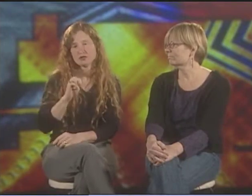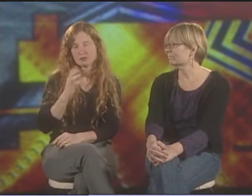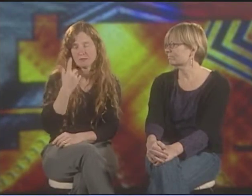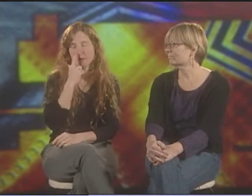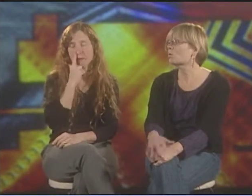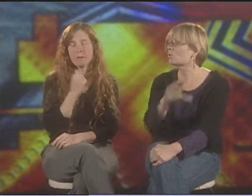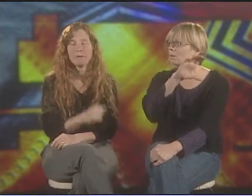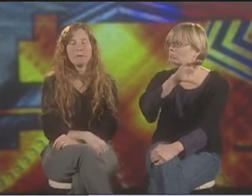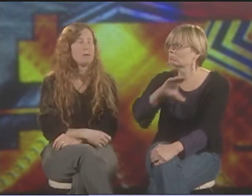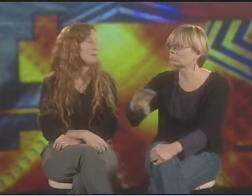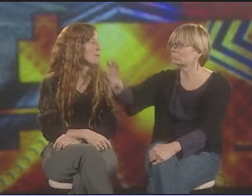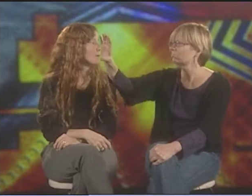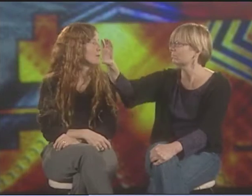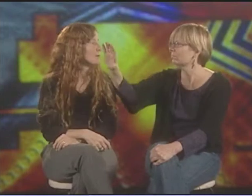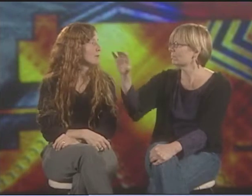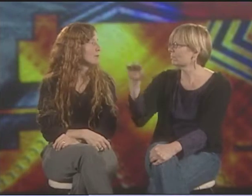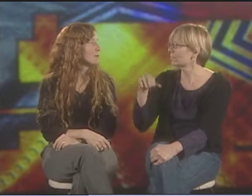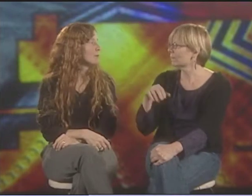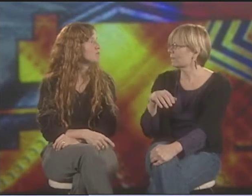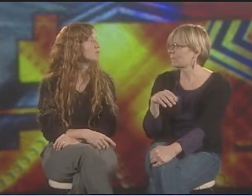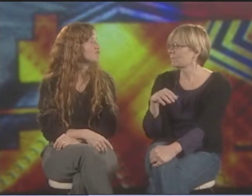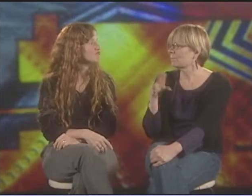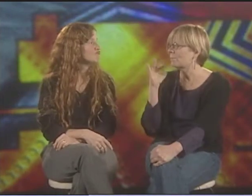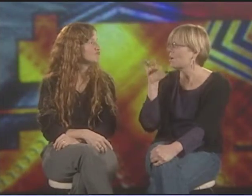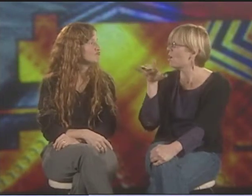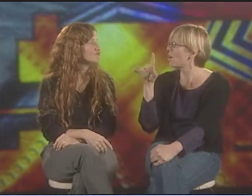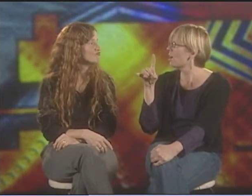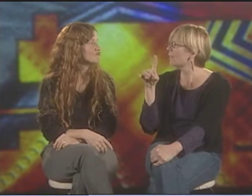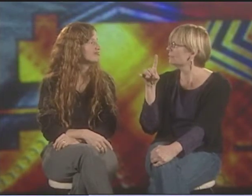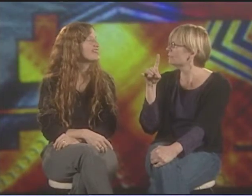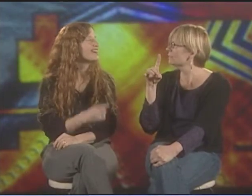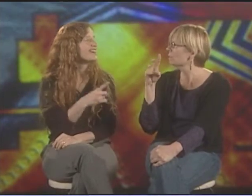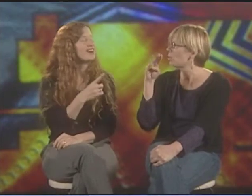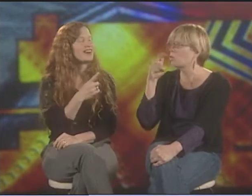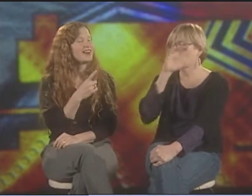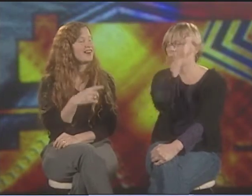OR A LITTLE BIT OF BOTH. OR LIBERATION. OR IT COULD MOVE FROM ONE TO THE OTHER.